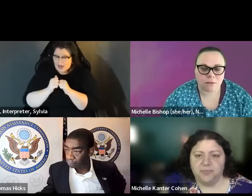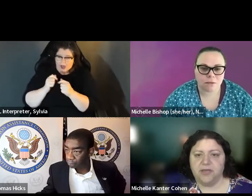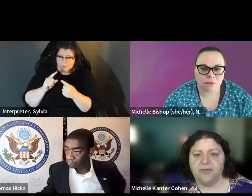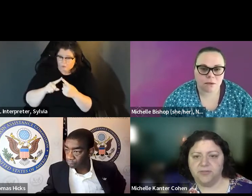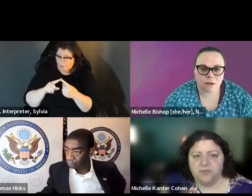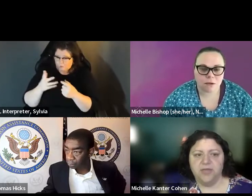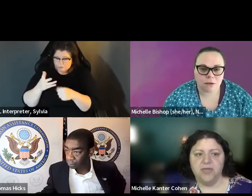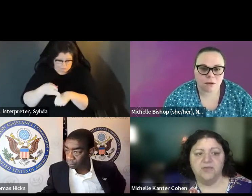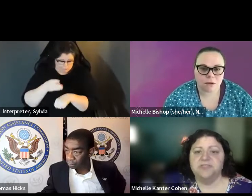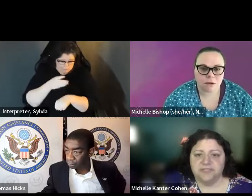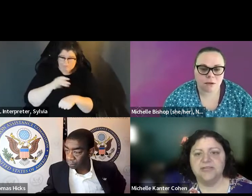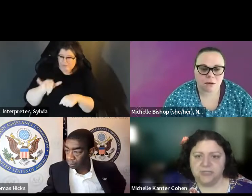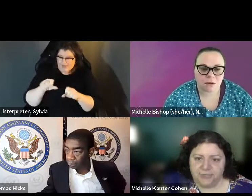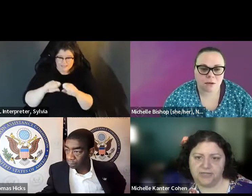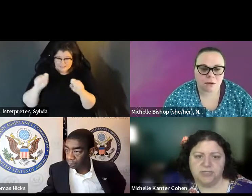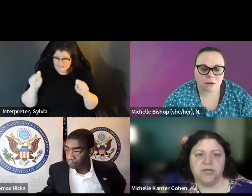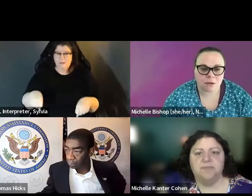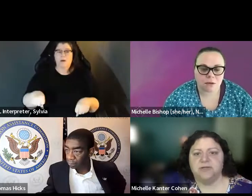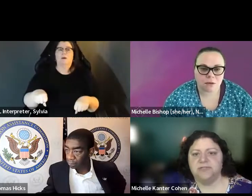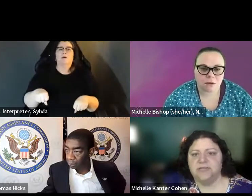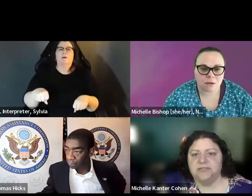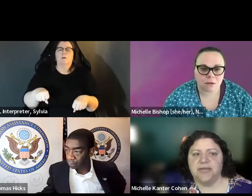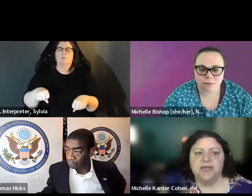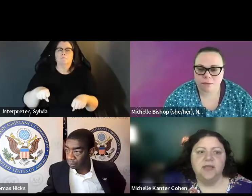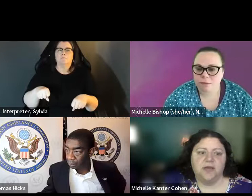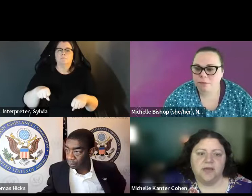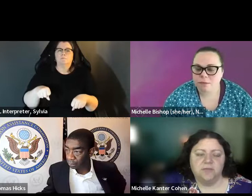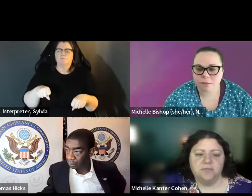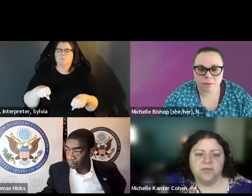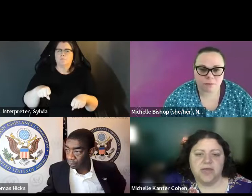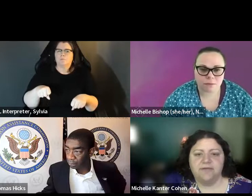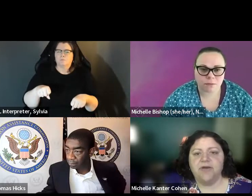have the signature match. And one way to solve this is to create, you know, not every state that -- where you sign Way to solve that is to free, you know, not every state that where you sign your ballot envelope uses the signature match.